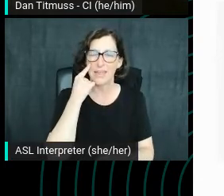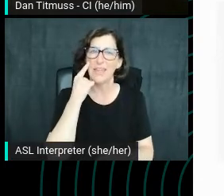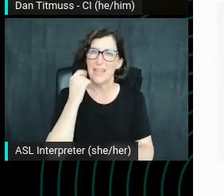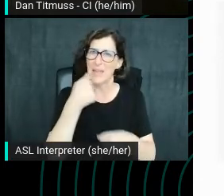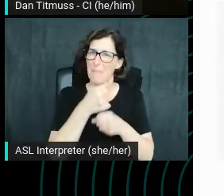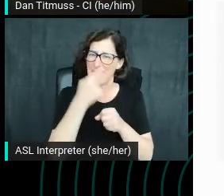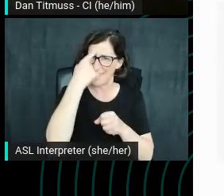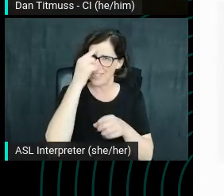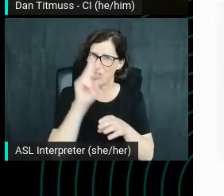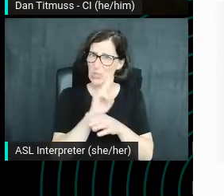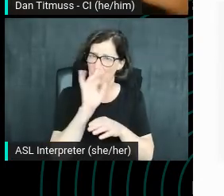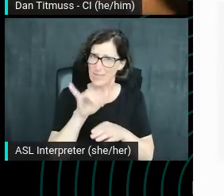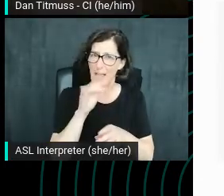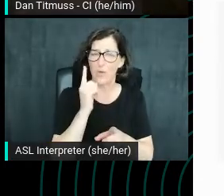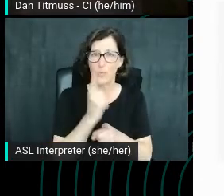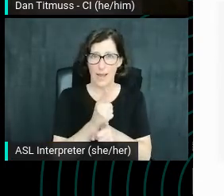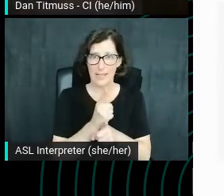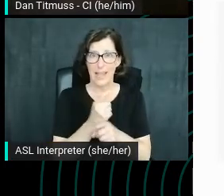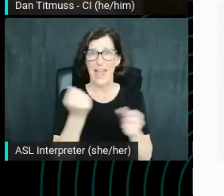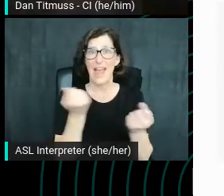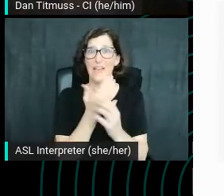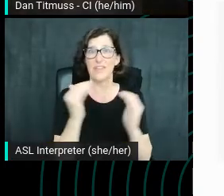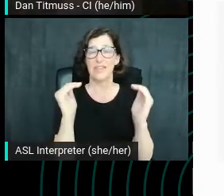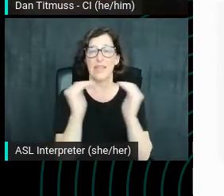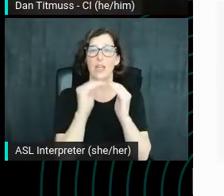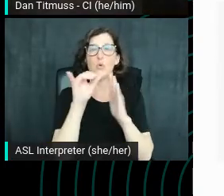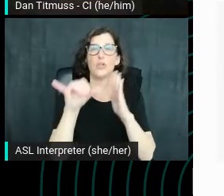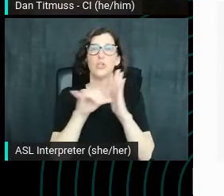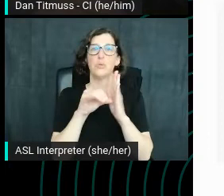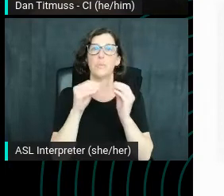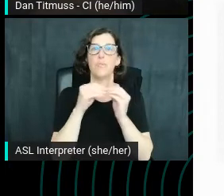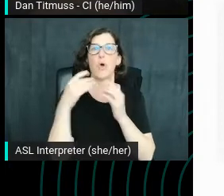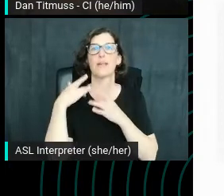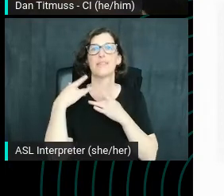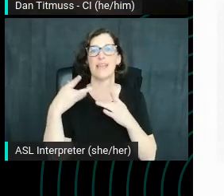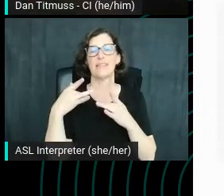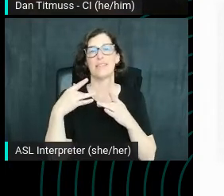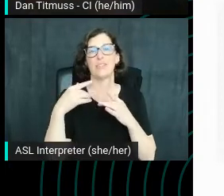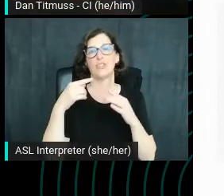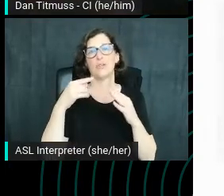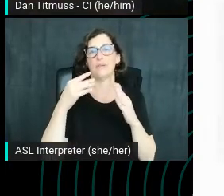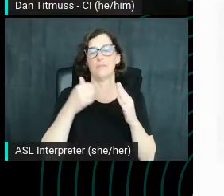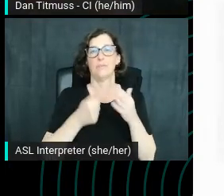All of the things being equal, YouTube probably more likely to rank an exact match, the video title.